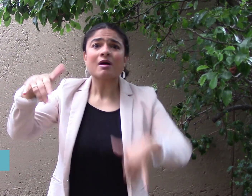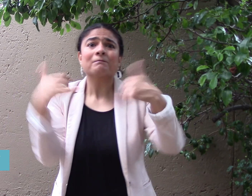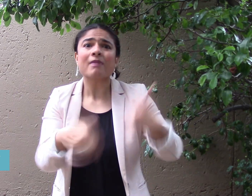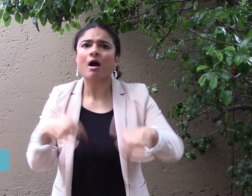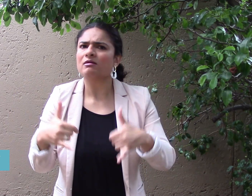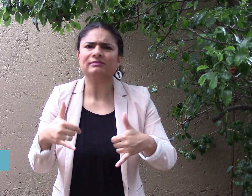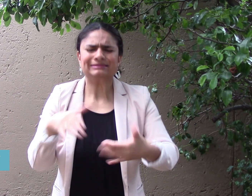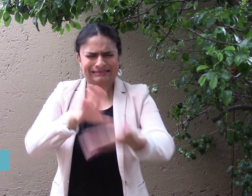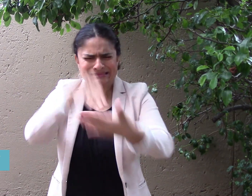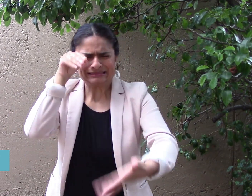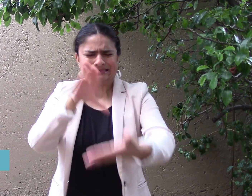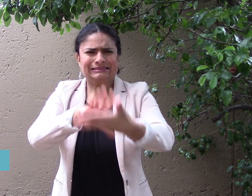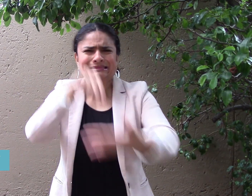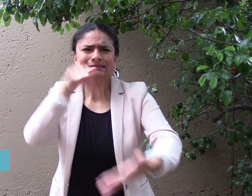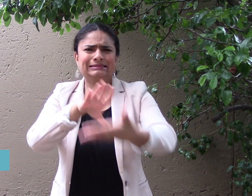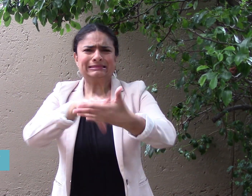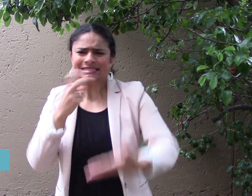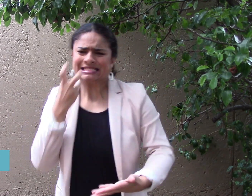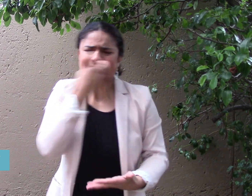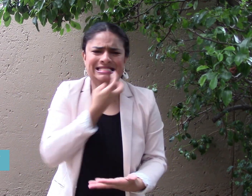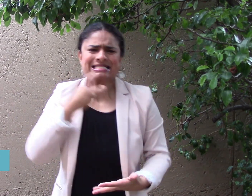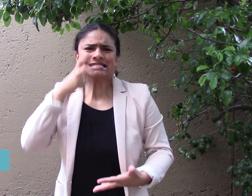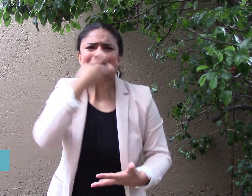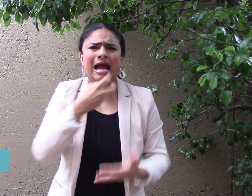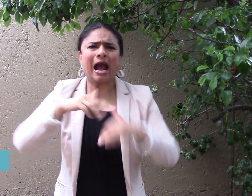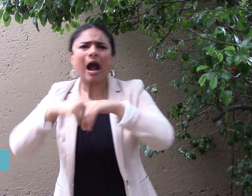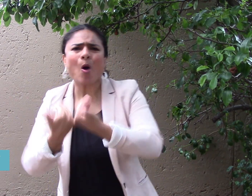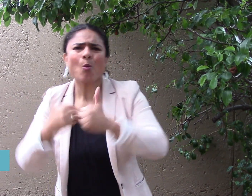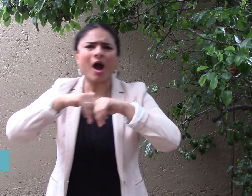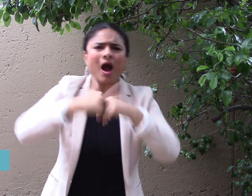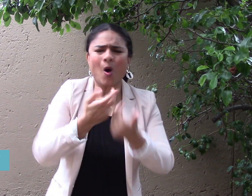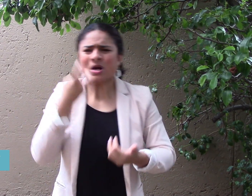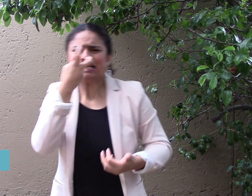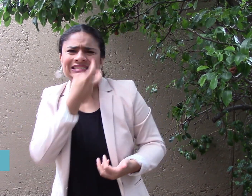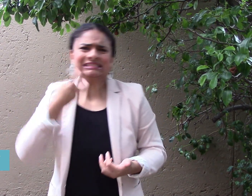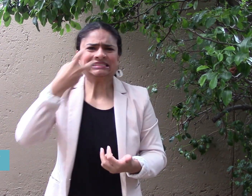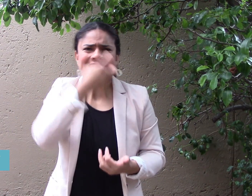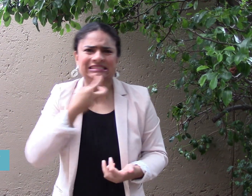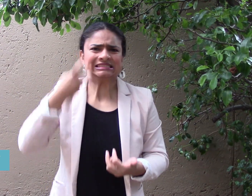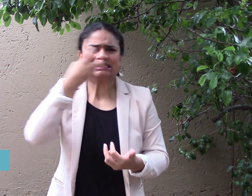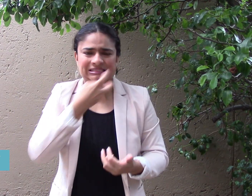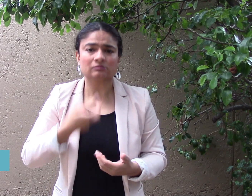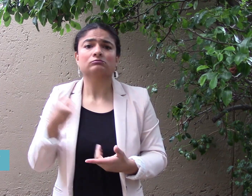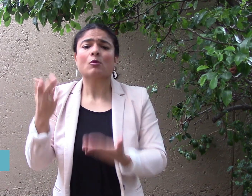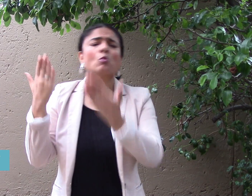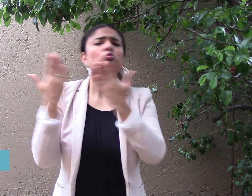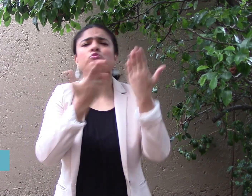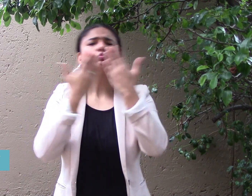her time struggling to learn to speak. After she completed her schooling,